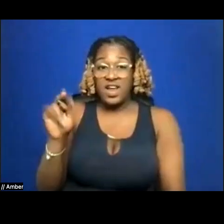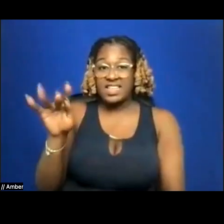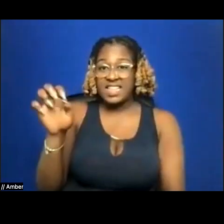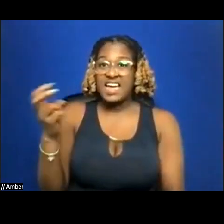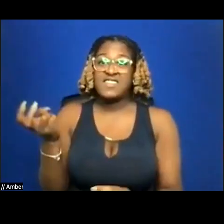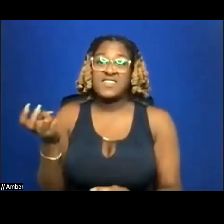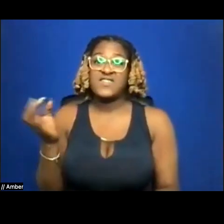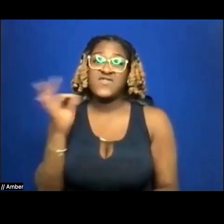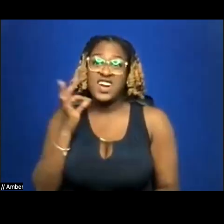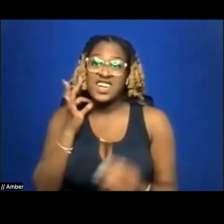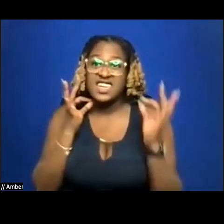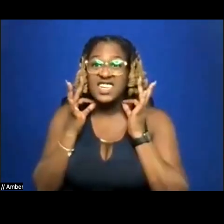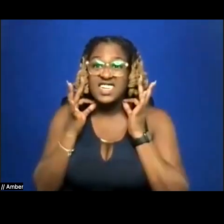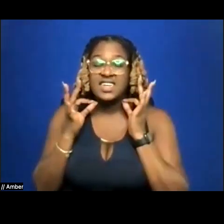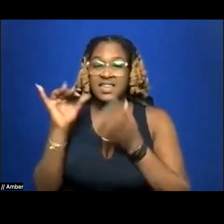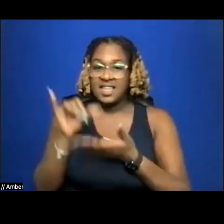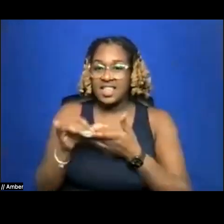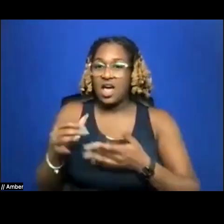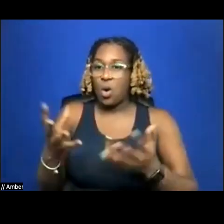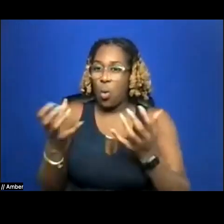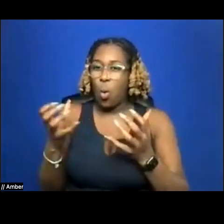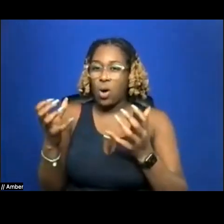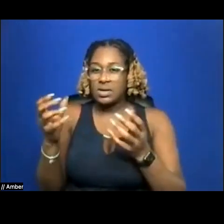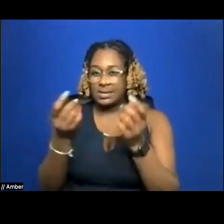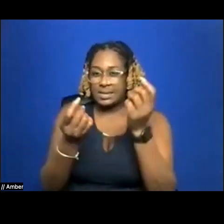urge to dismantle what you say is yours)